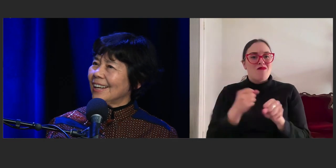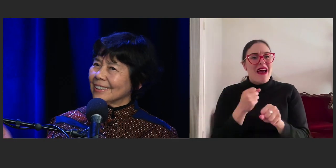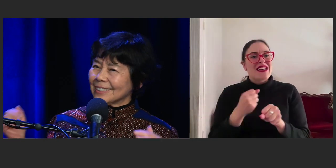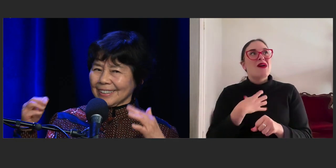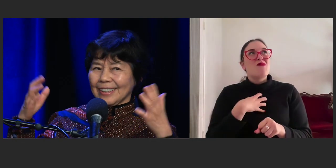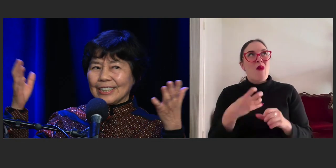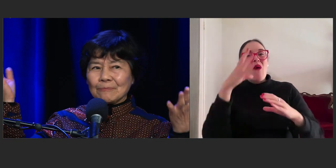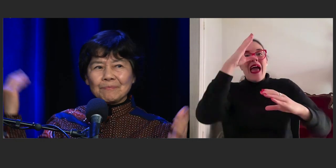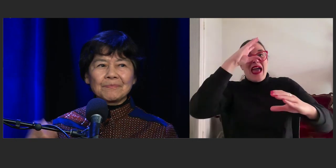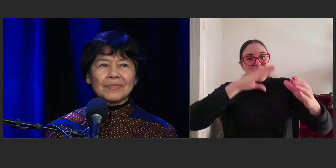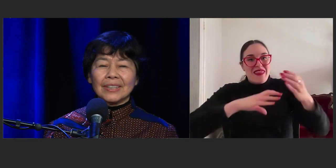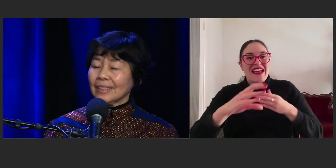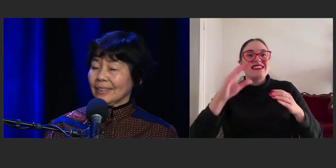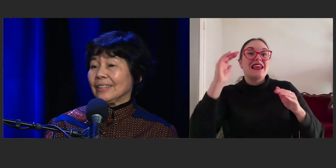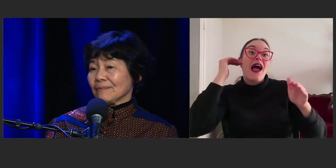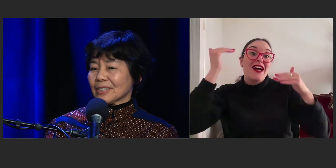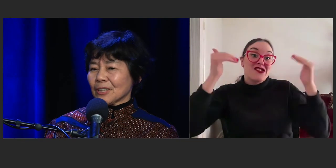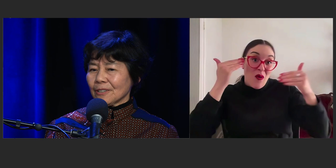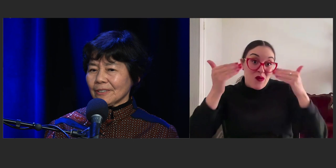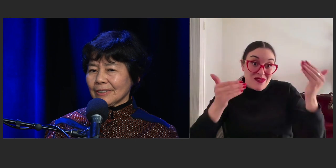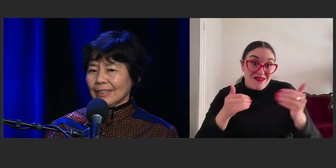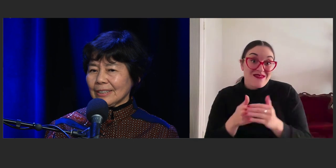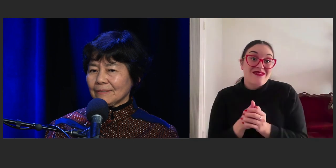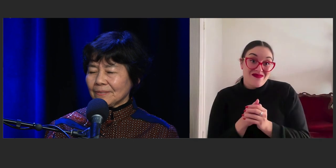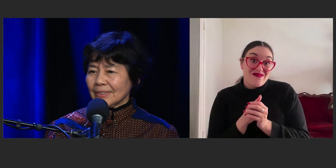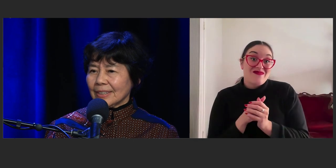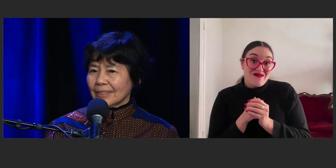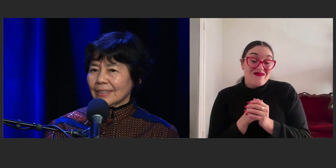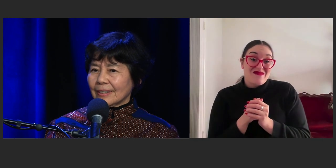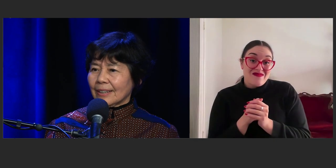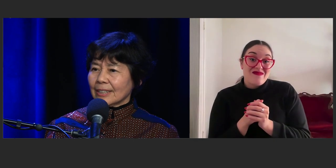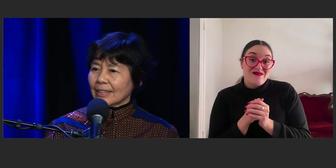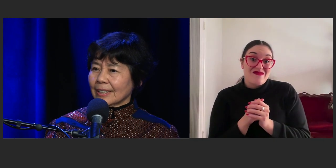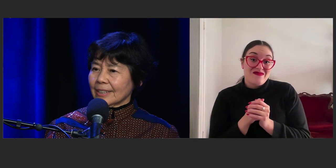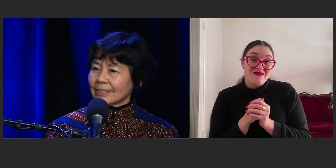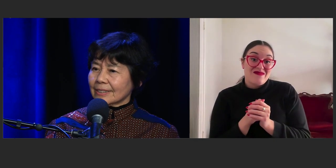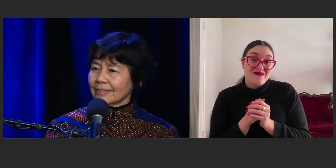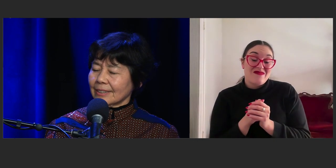And yeah, so I guess that's my,